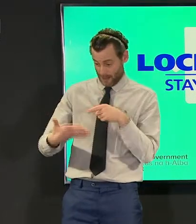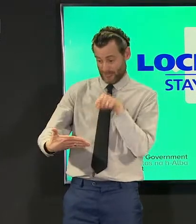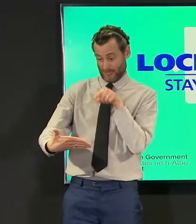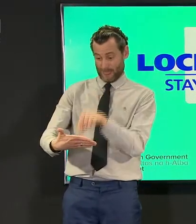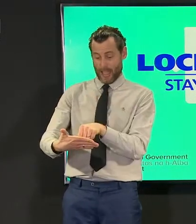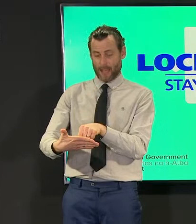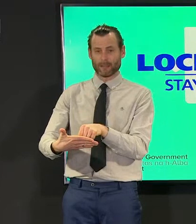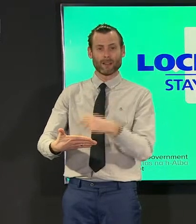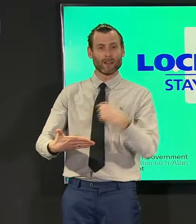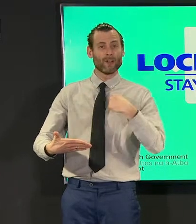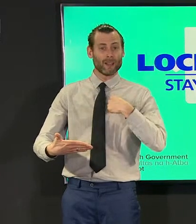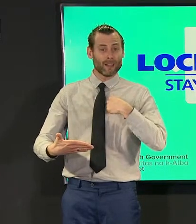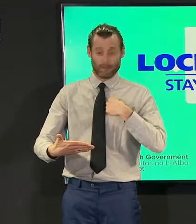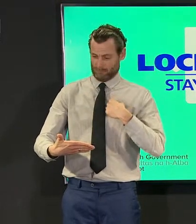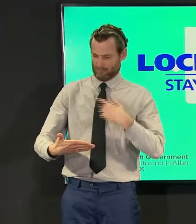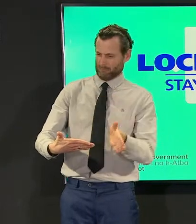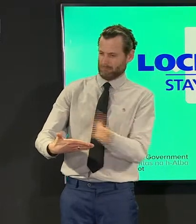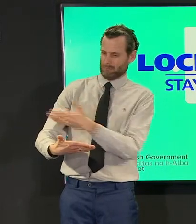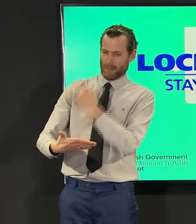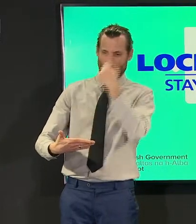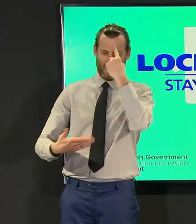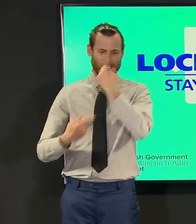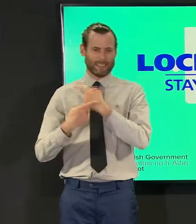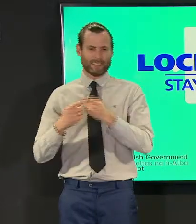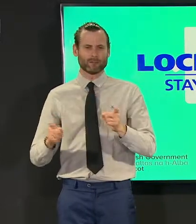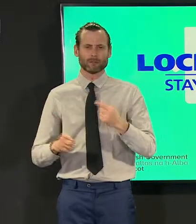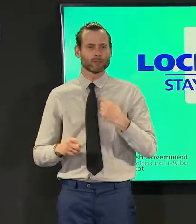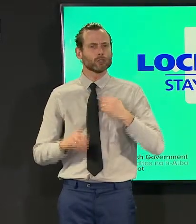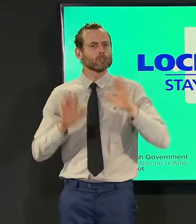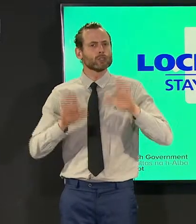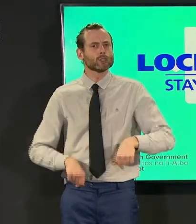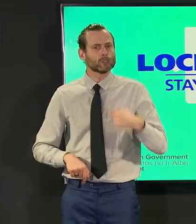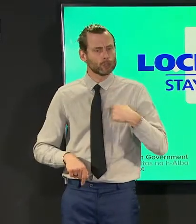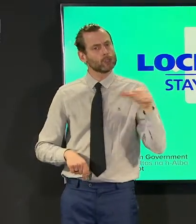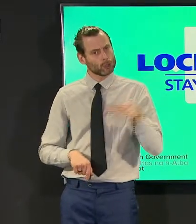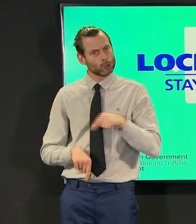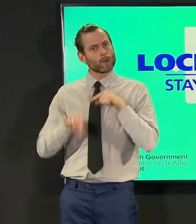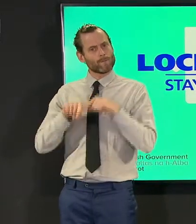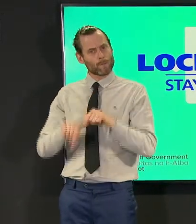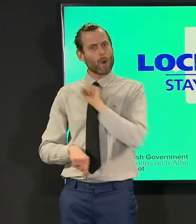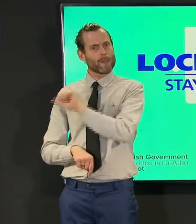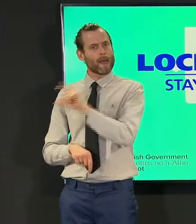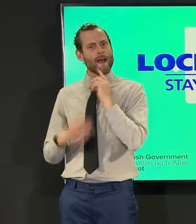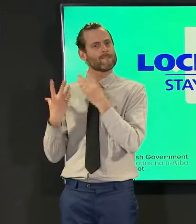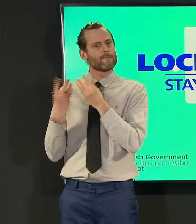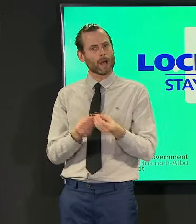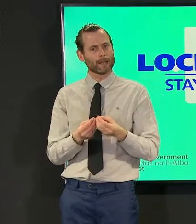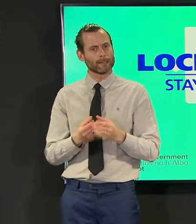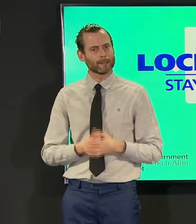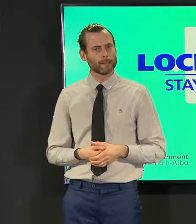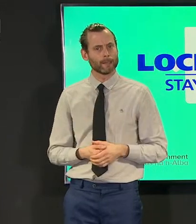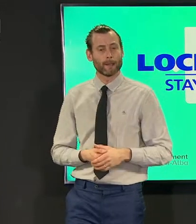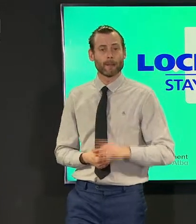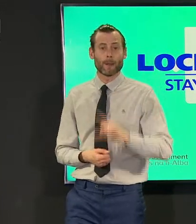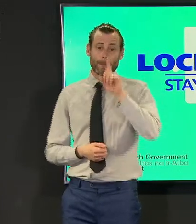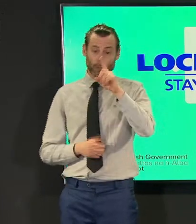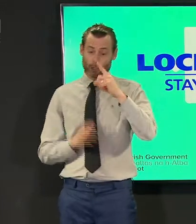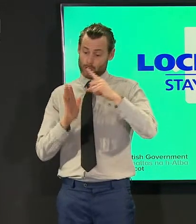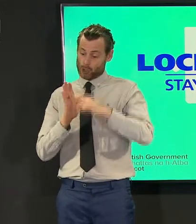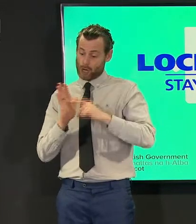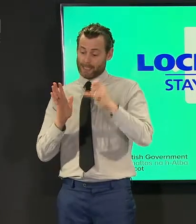advice from that group of people secondly it isn't the case that as jcvi have clearly said